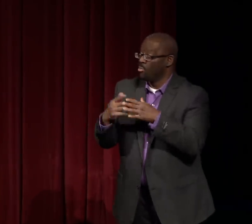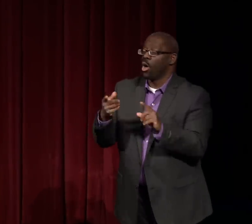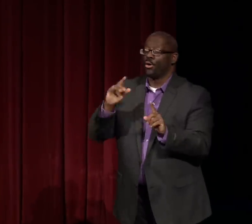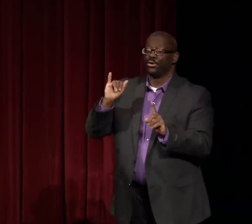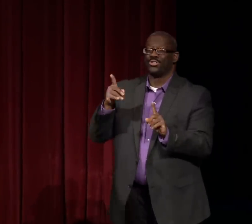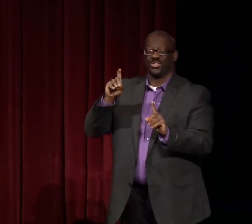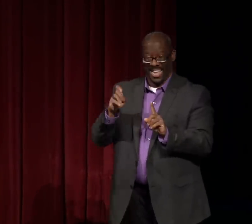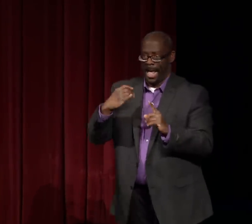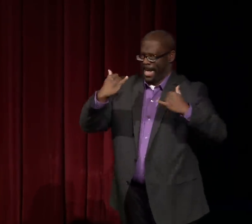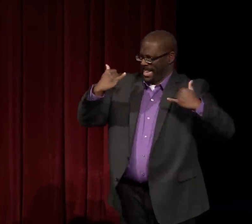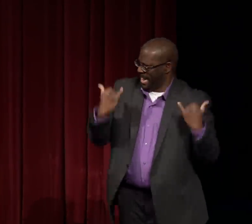She produced a number of pieces.